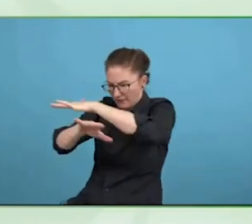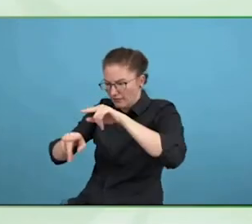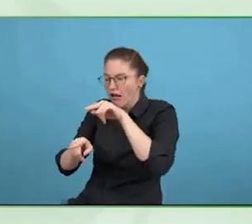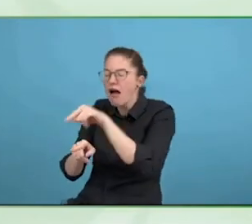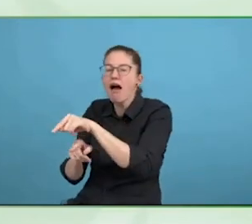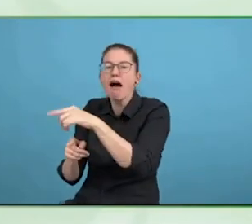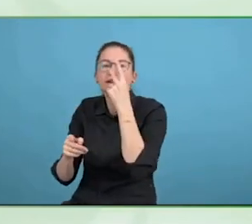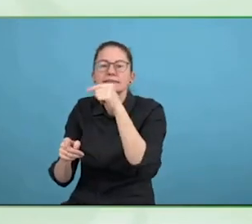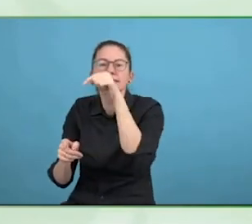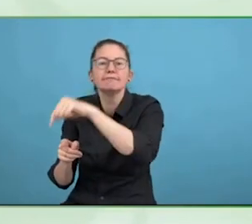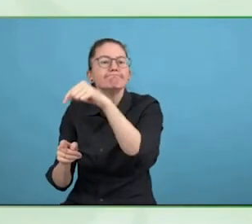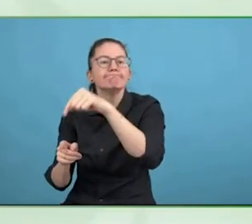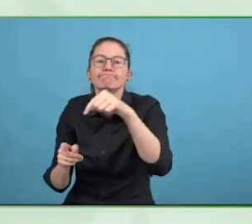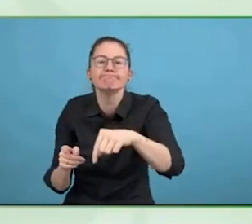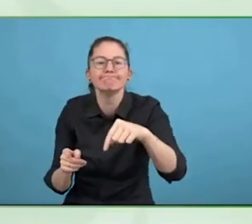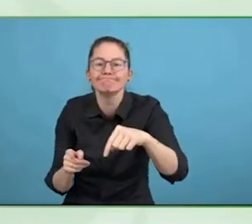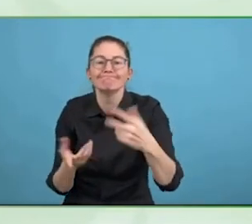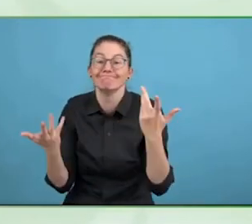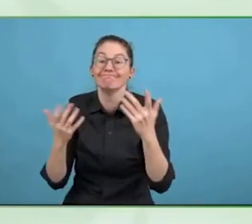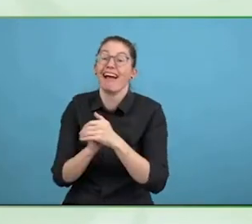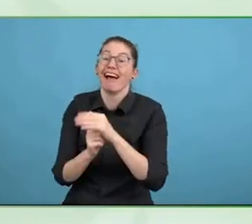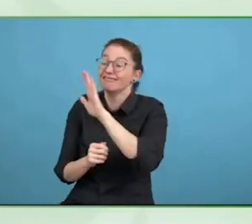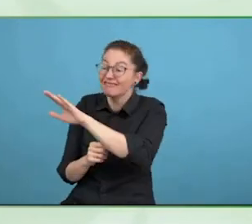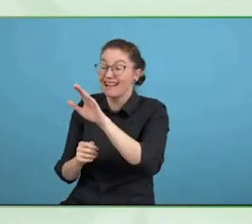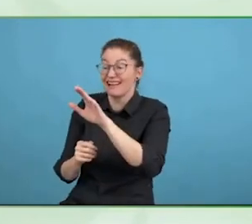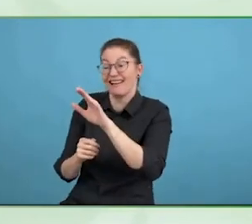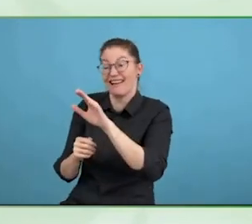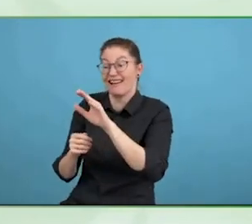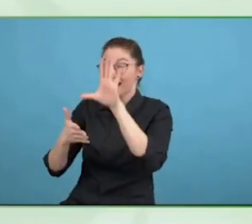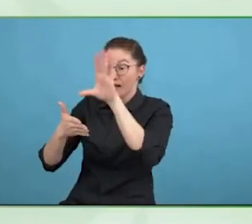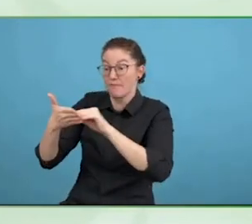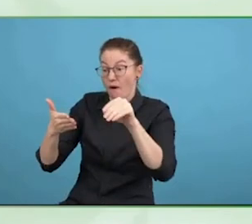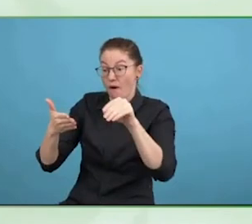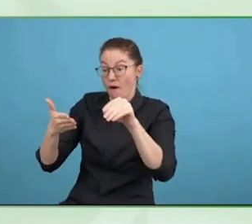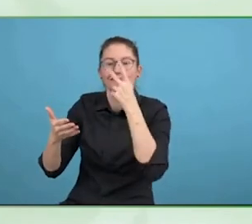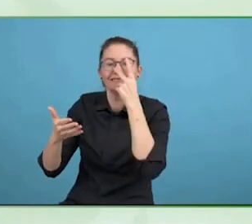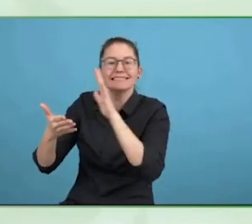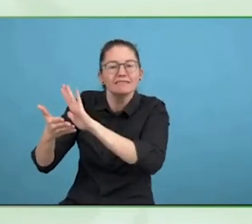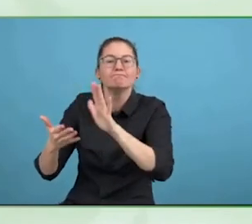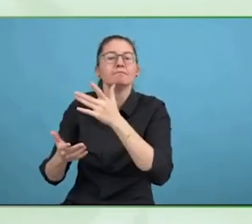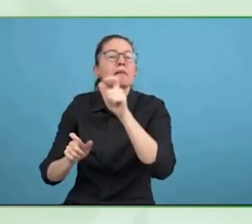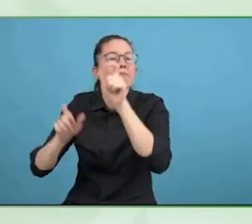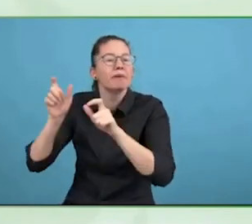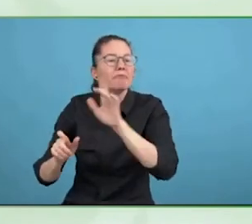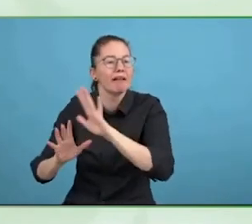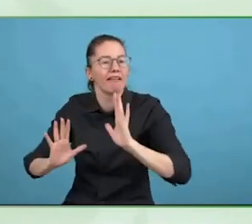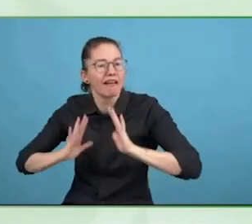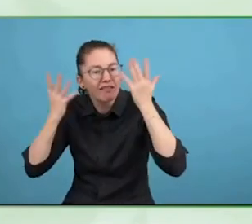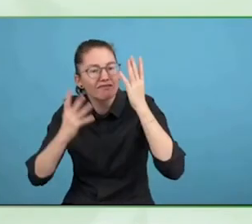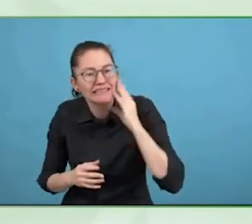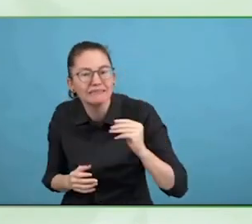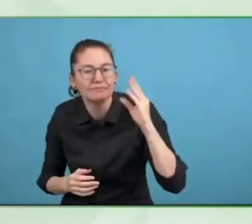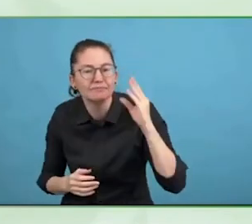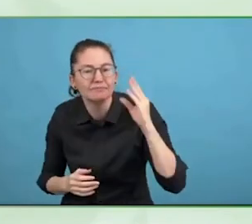There is a lot in the UK and Belgium and other countries. Yes.